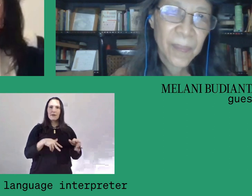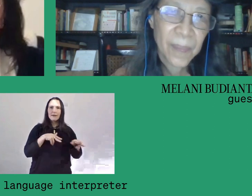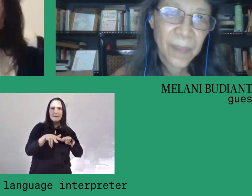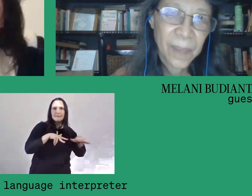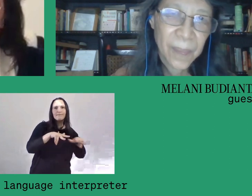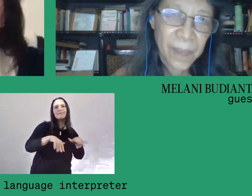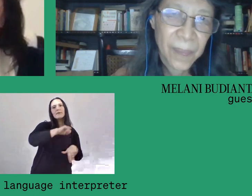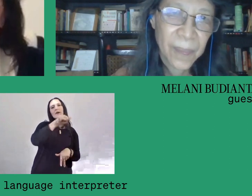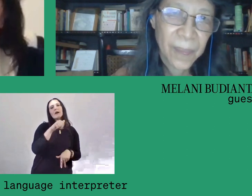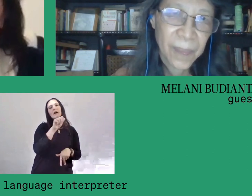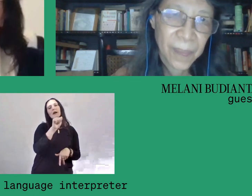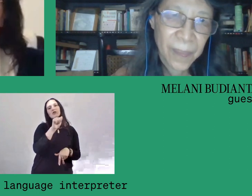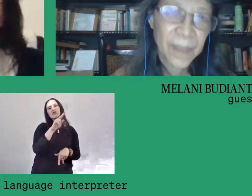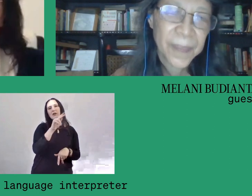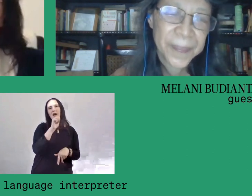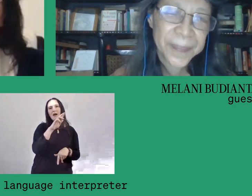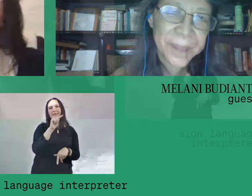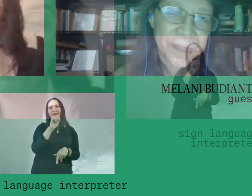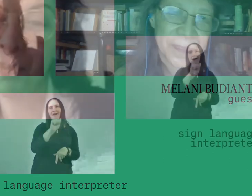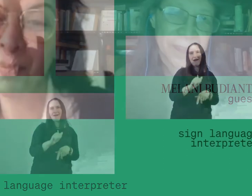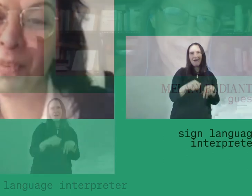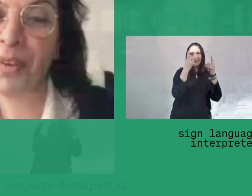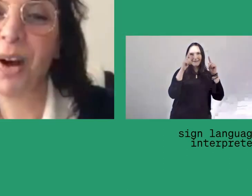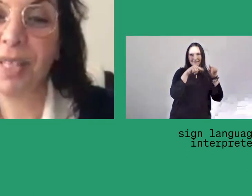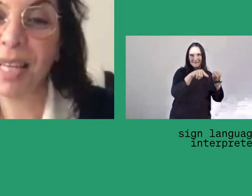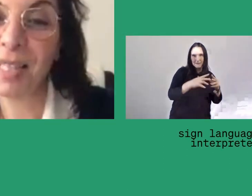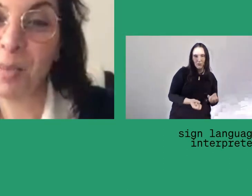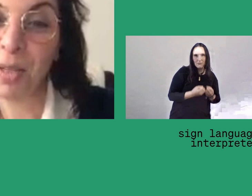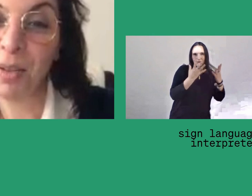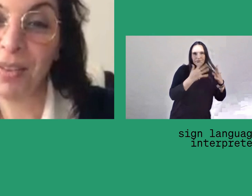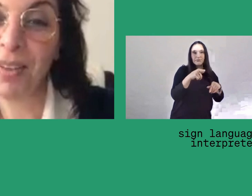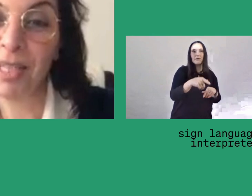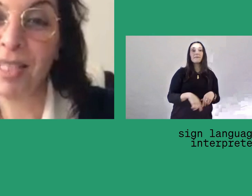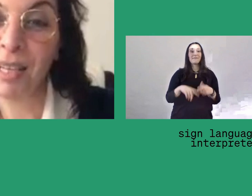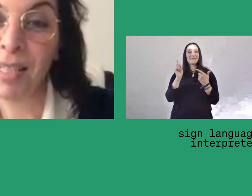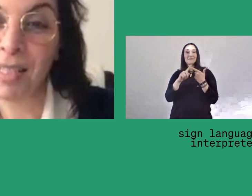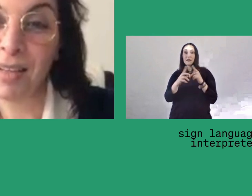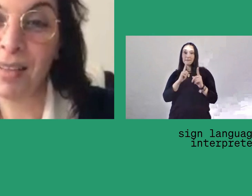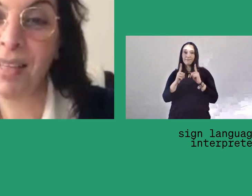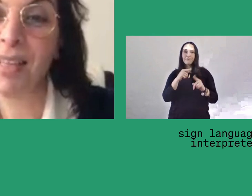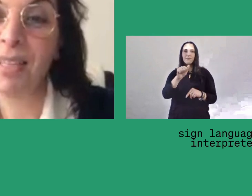organised by the Jakarta Arts Council. Our second speaker, Armin Salassa,